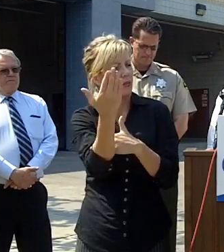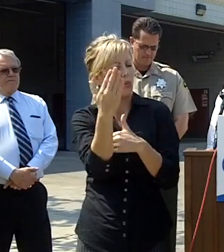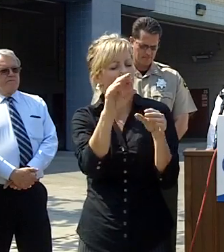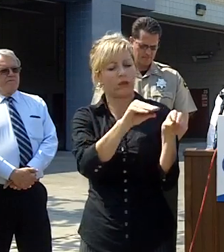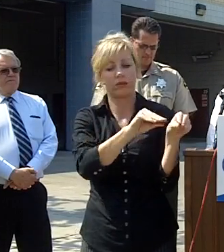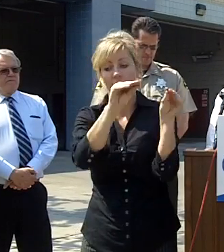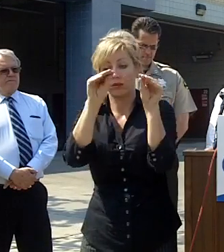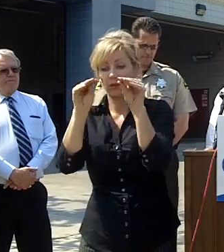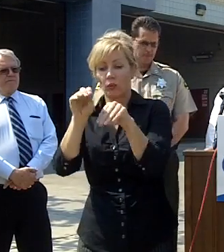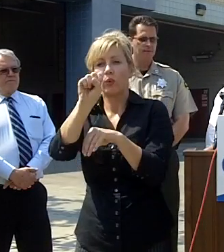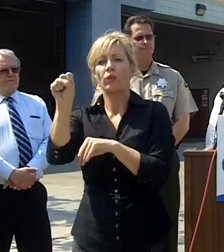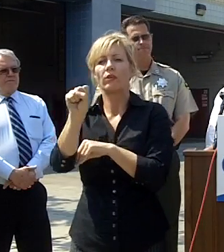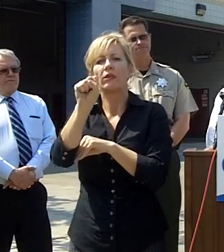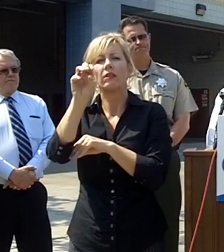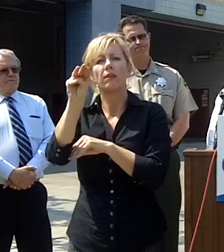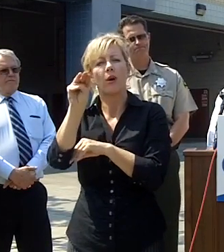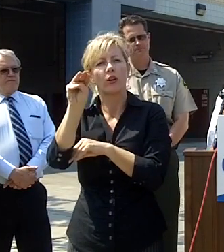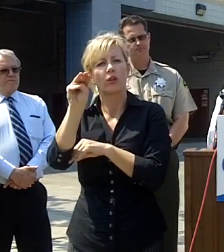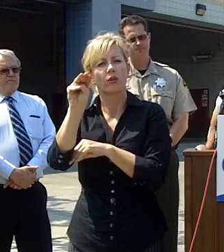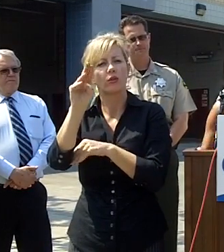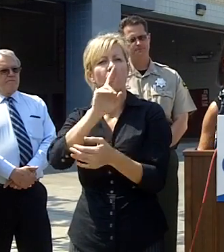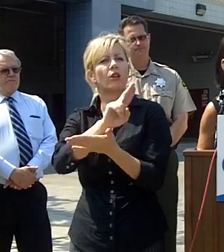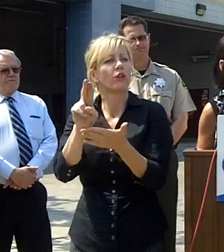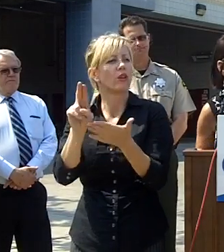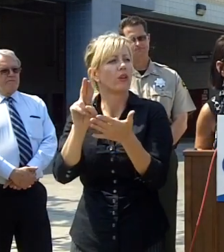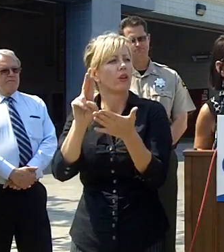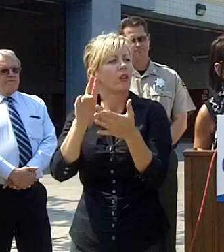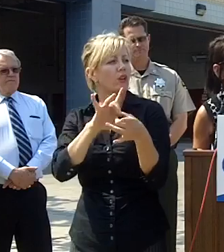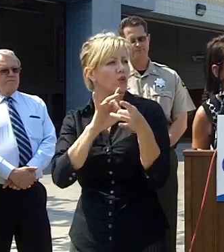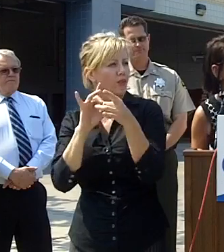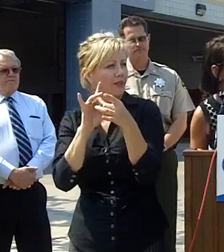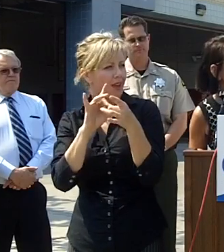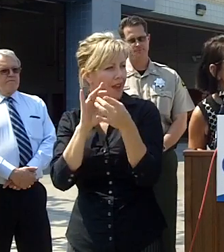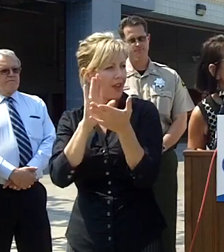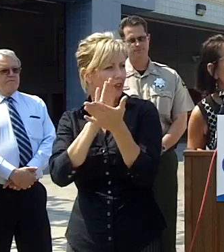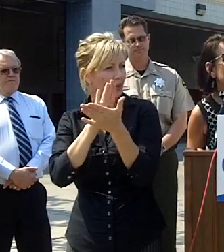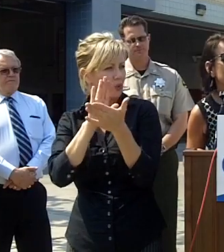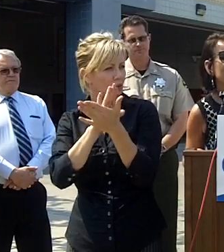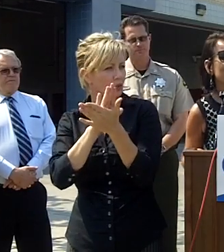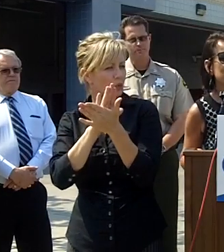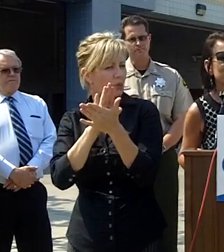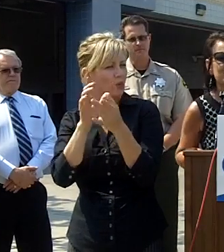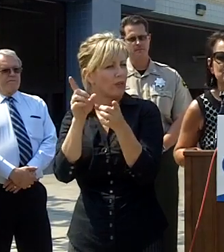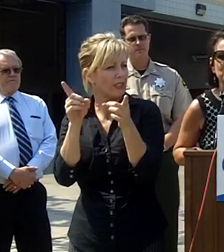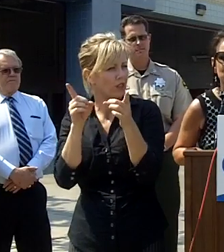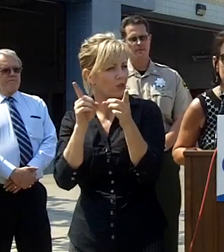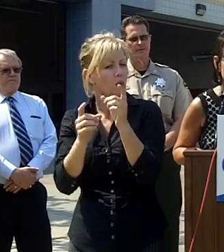San Marcos unified and all those students of maybe one or two have been picked up according